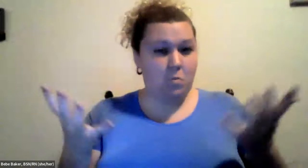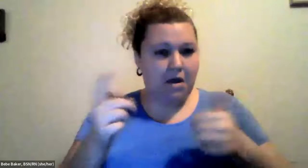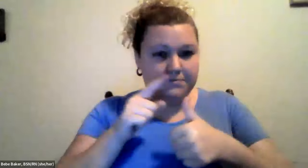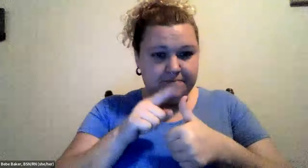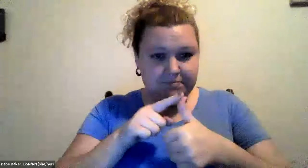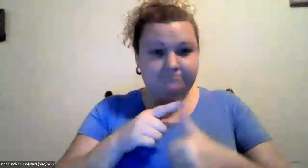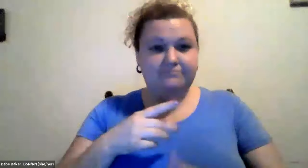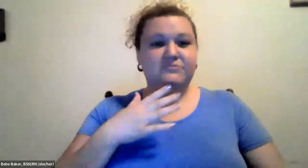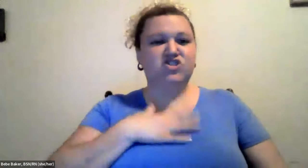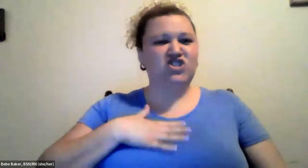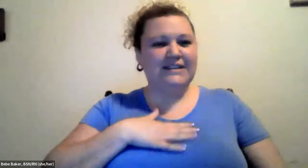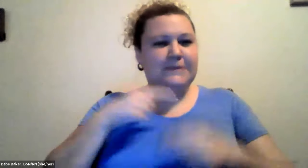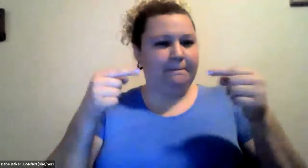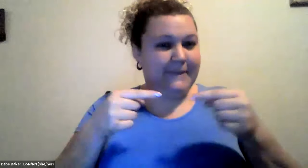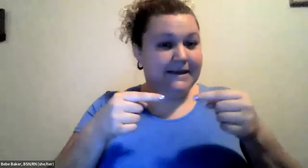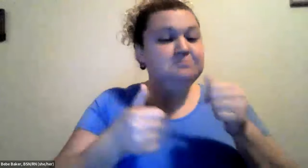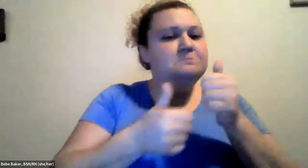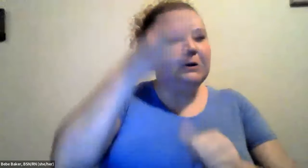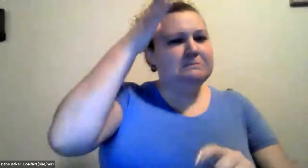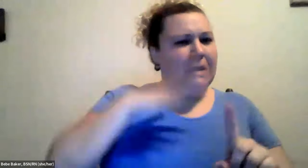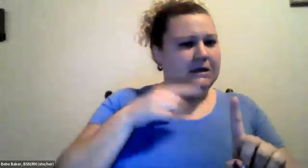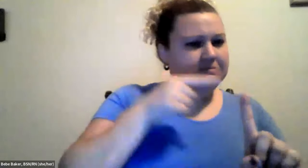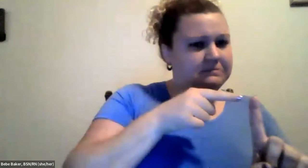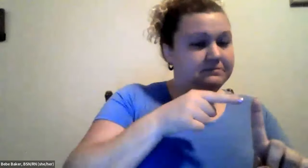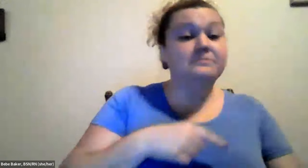Cristine Saunders: So similar things between men and women are chest pain.